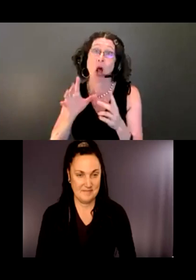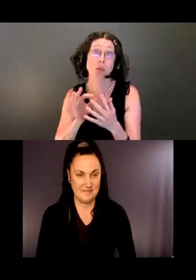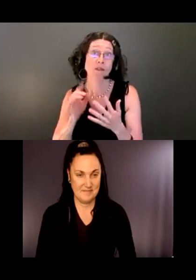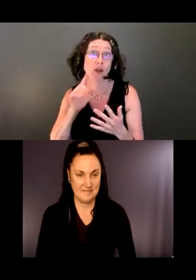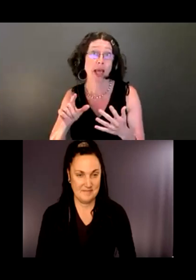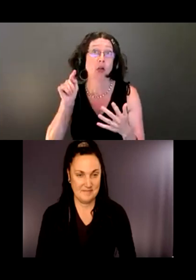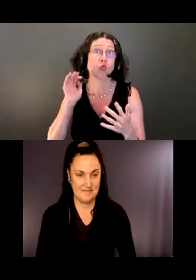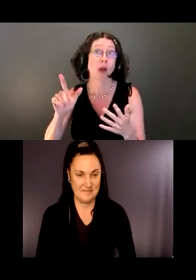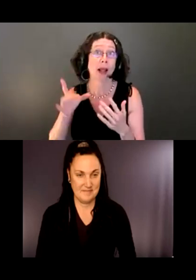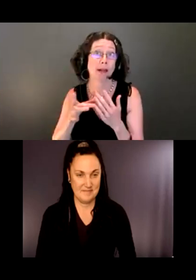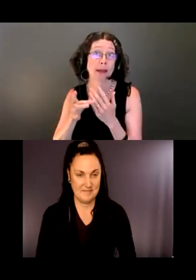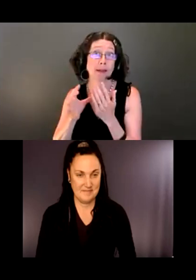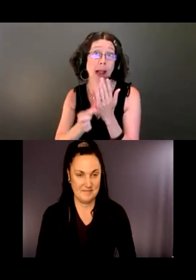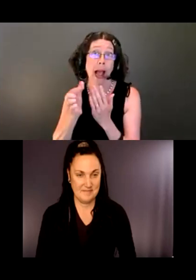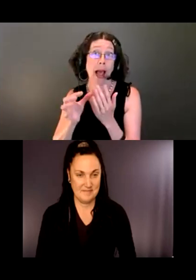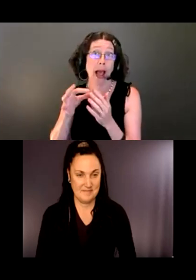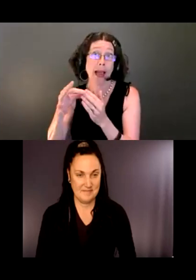The other type of information guide that we can create that's